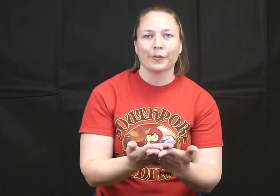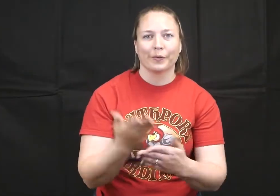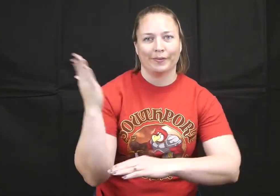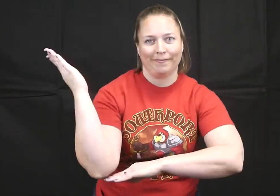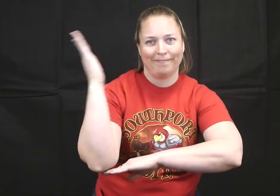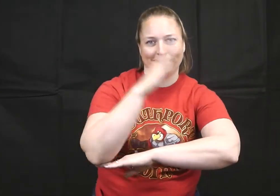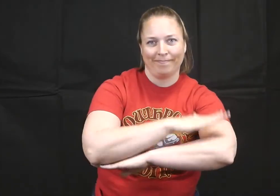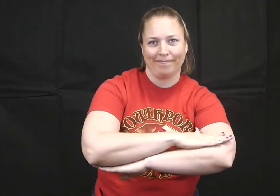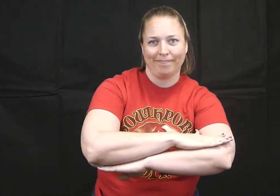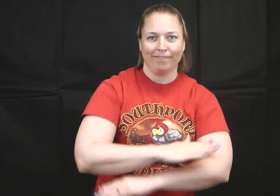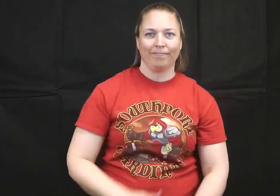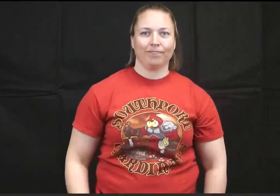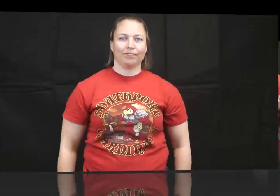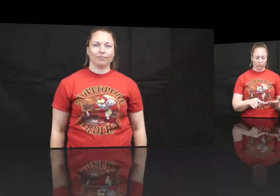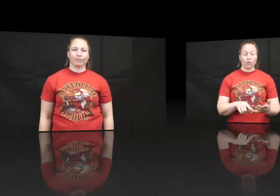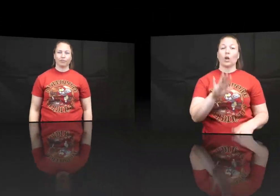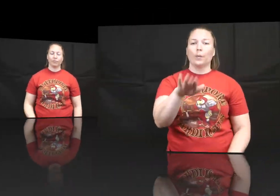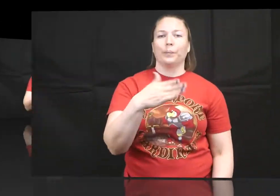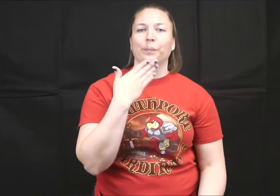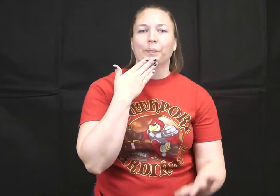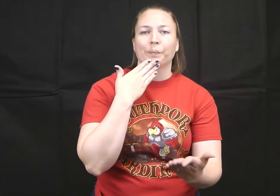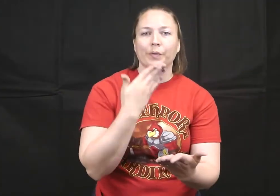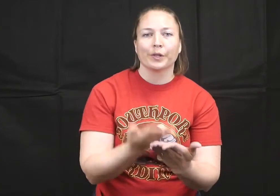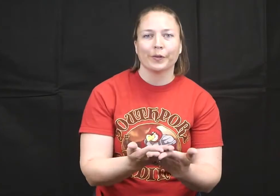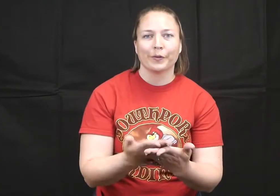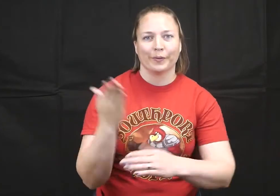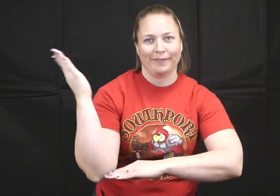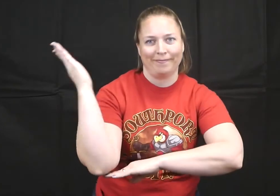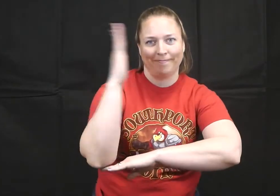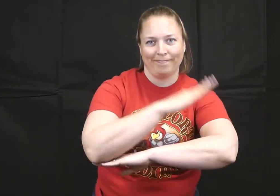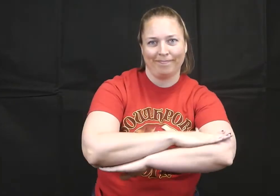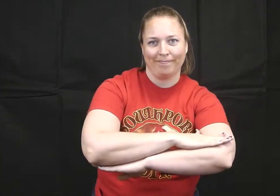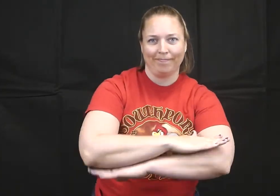Good day!